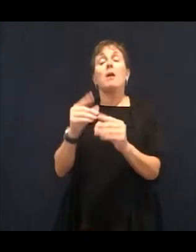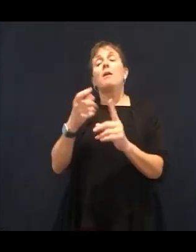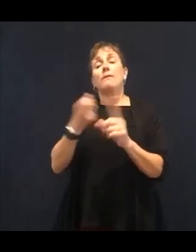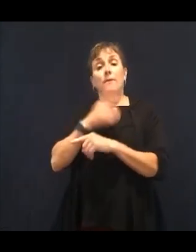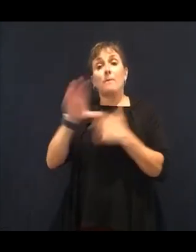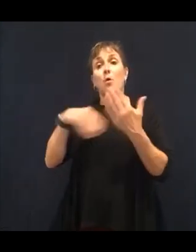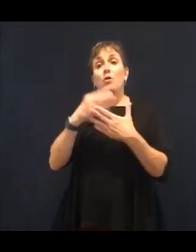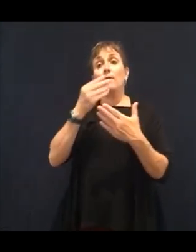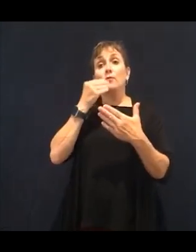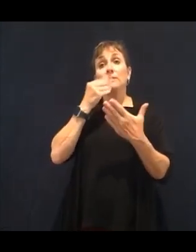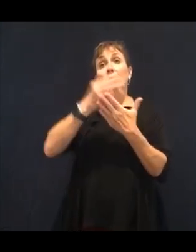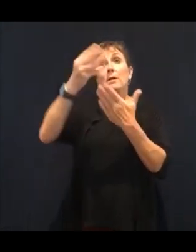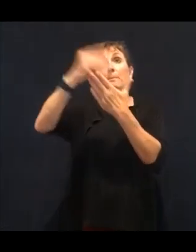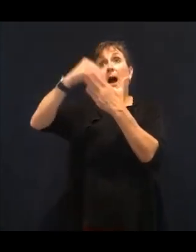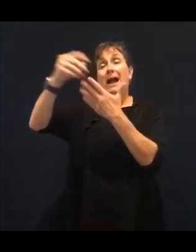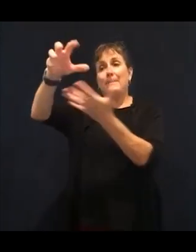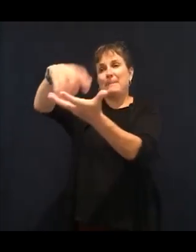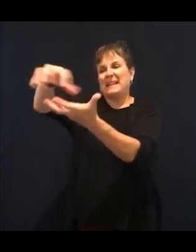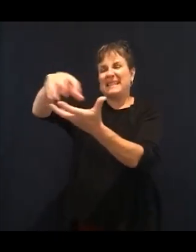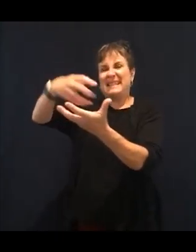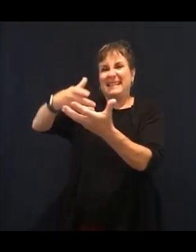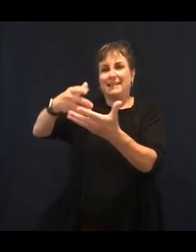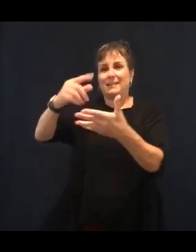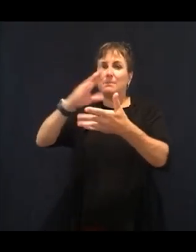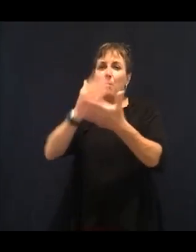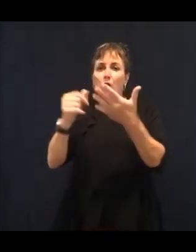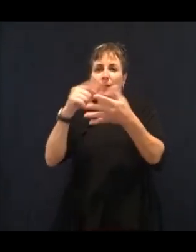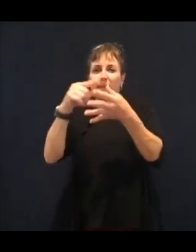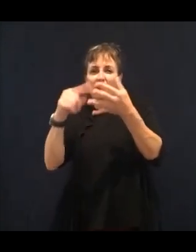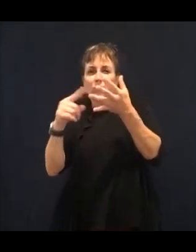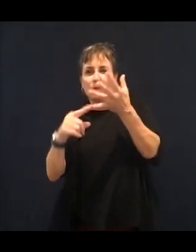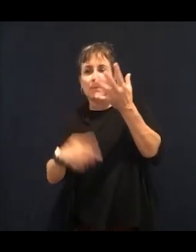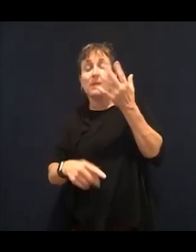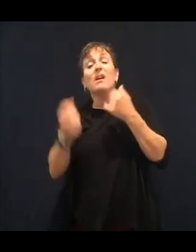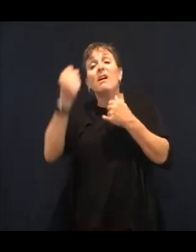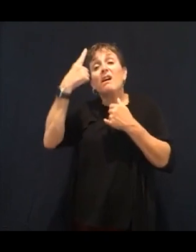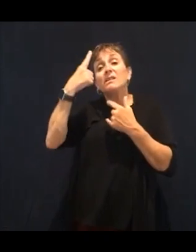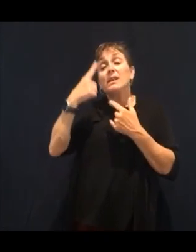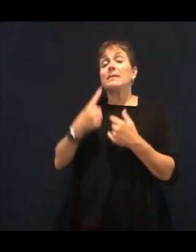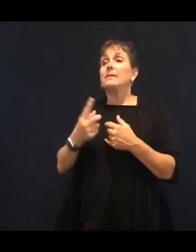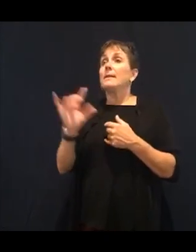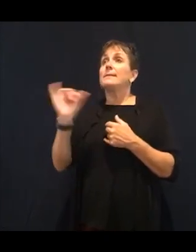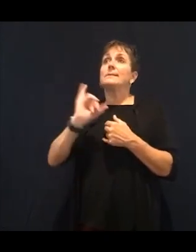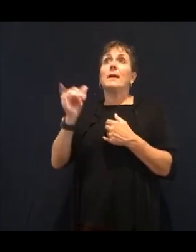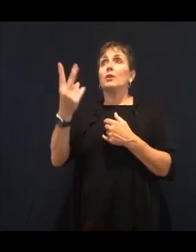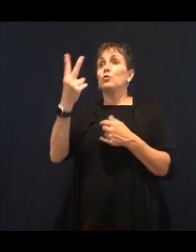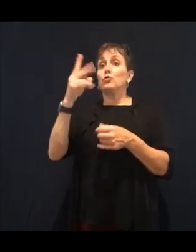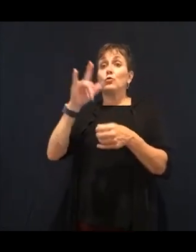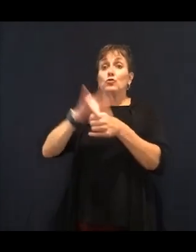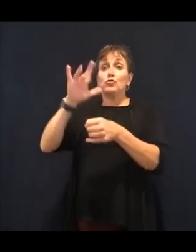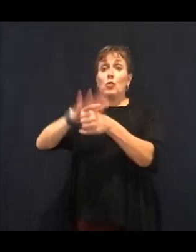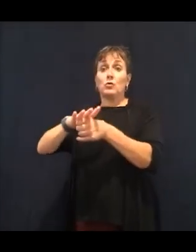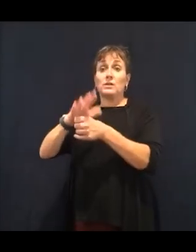a day will give you over 75 grams of sugar.